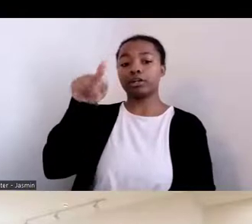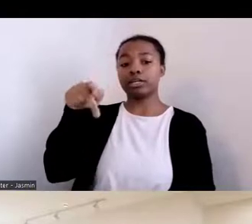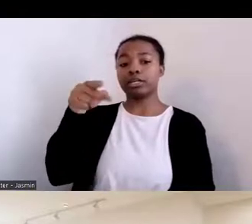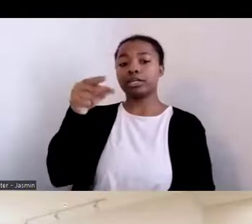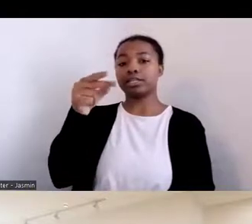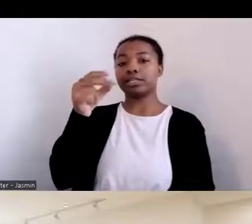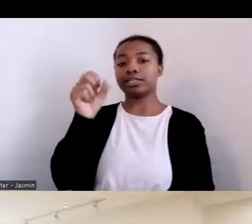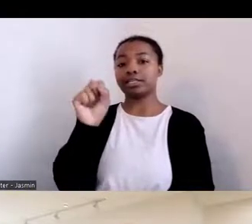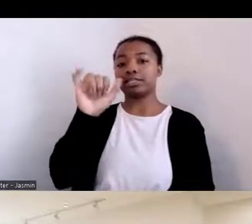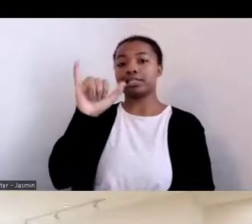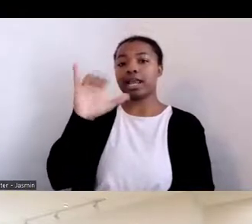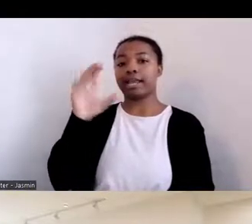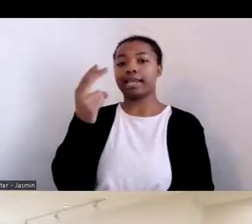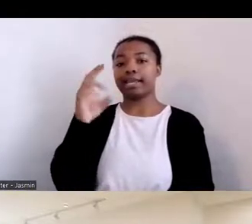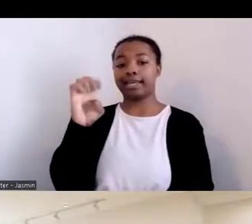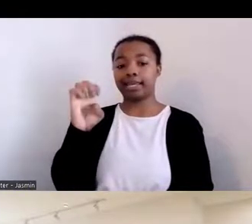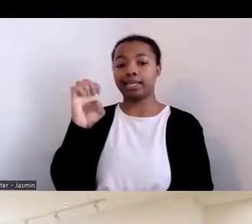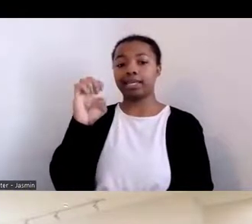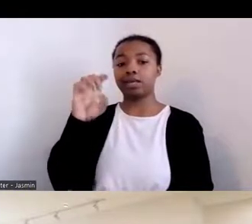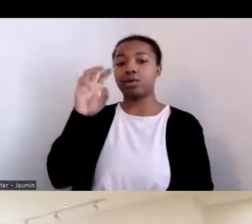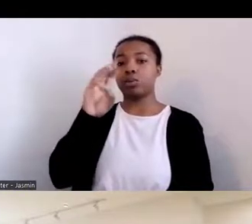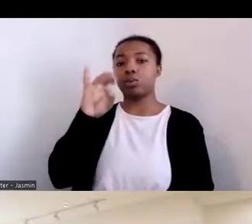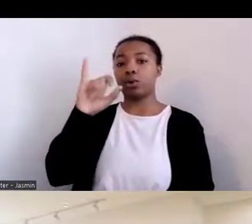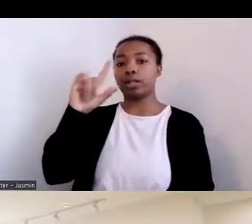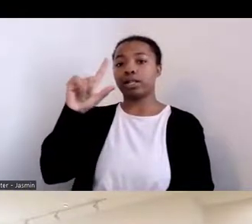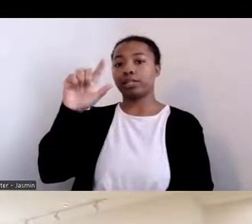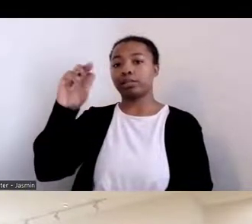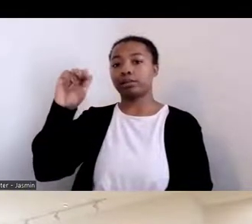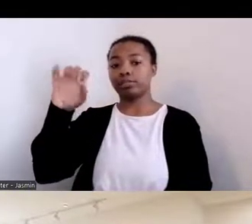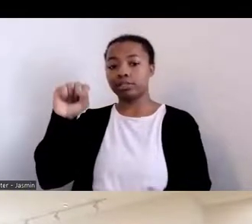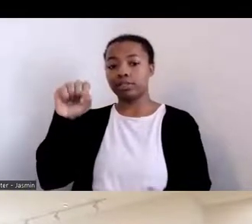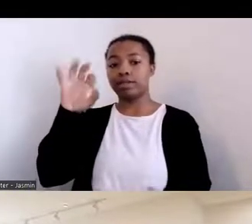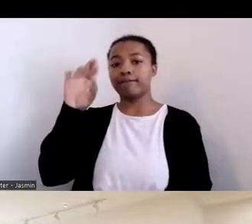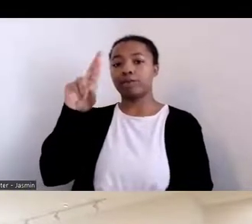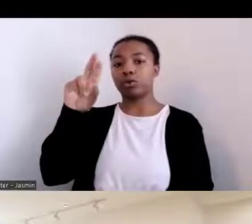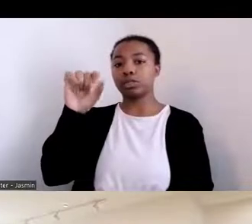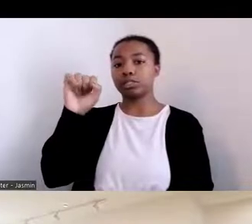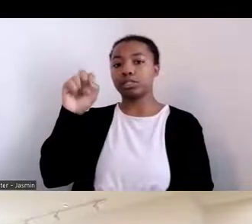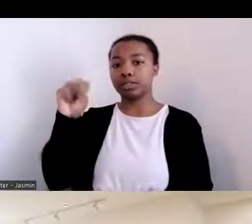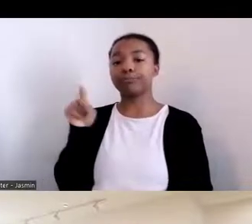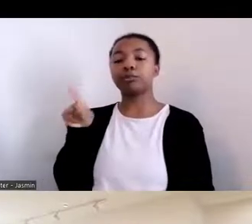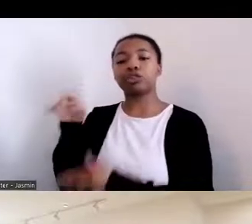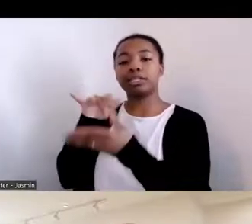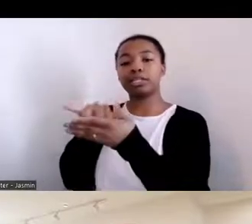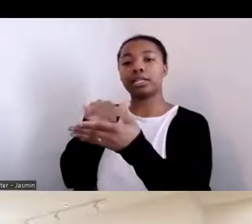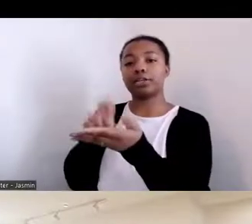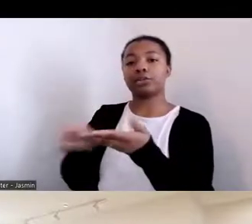head or department chair of the American studies program at the University of Maryland, College Park.